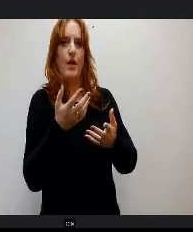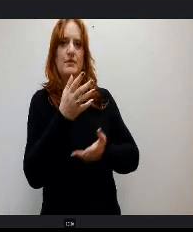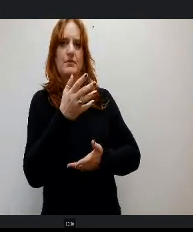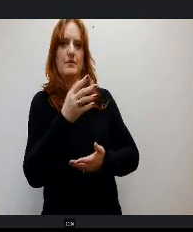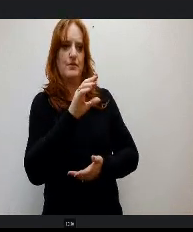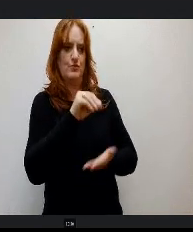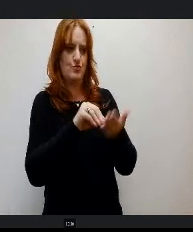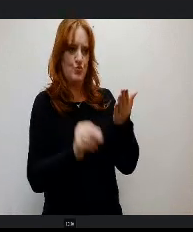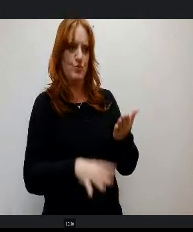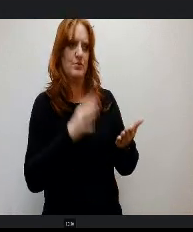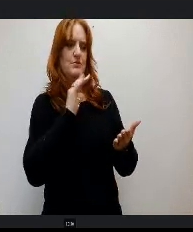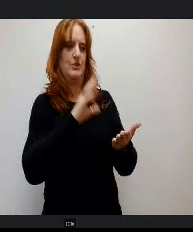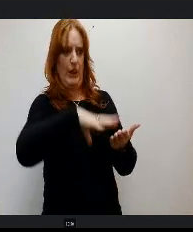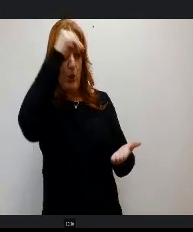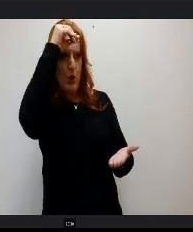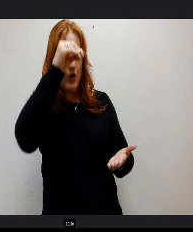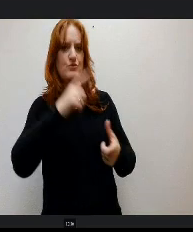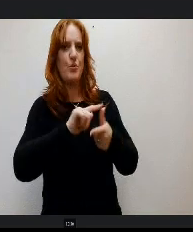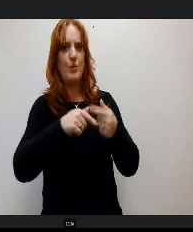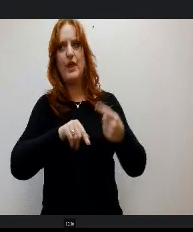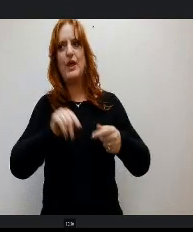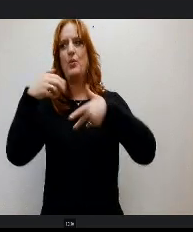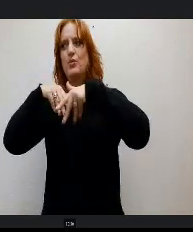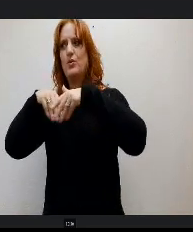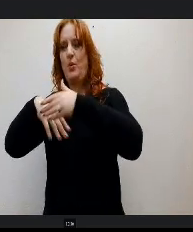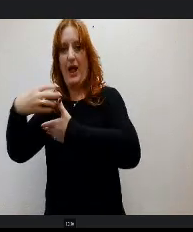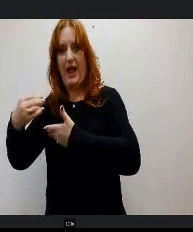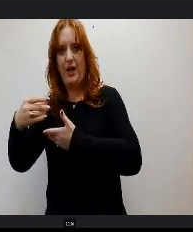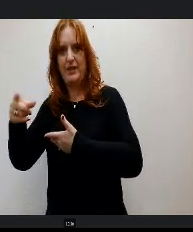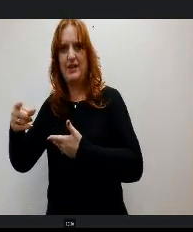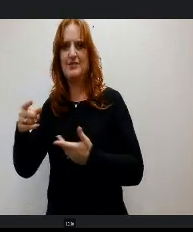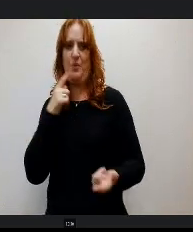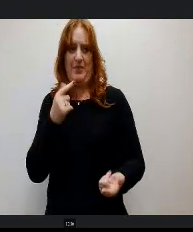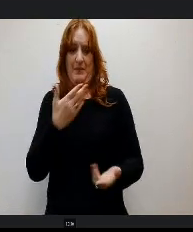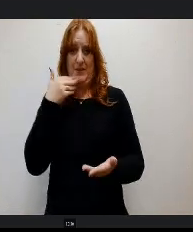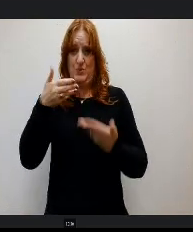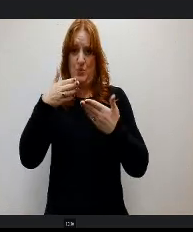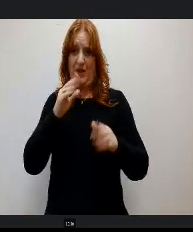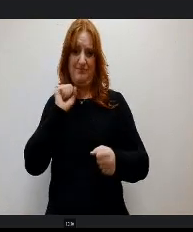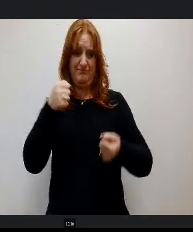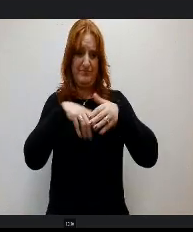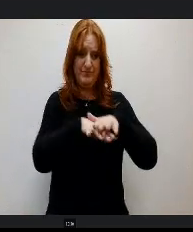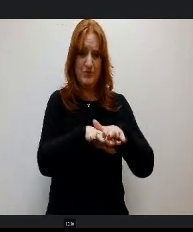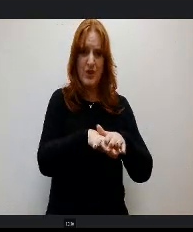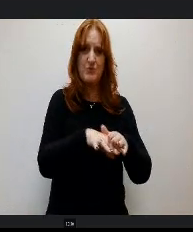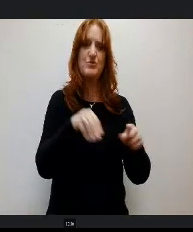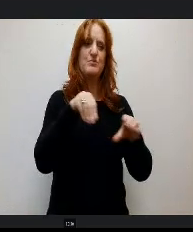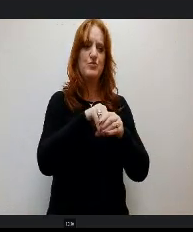practice it. The best way to practice it is to integrate it into curriculum and so what we do as a district and so that's why a portrait of a graduate is so